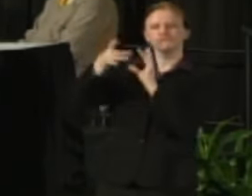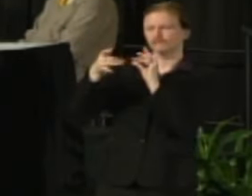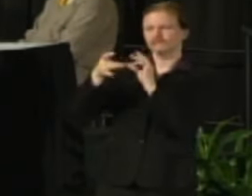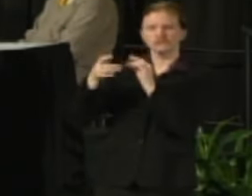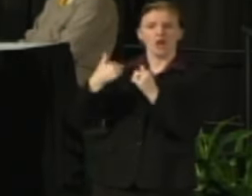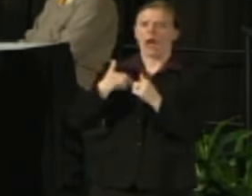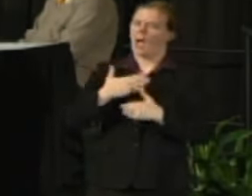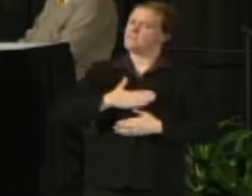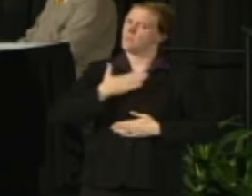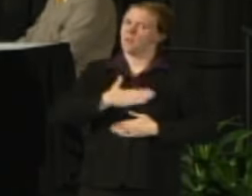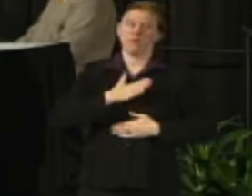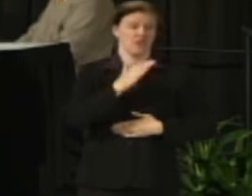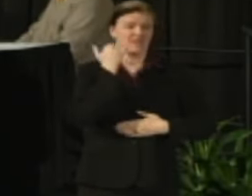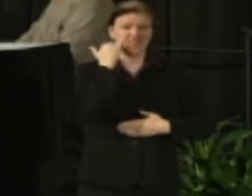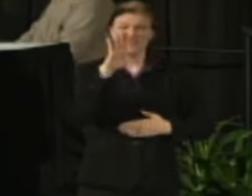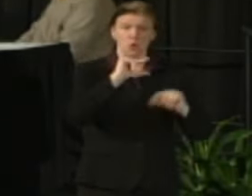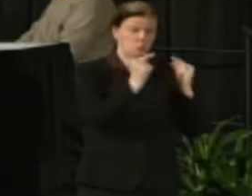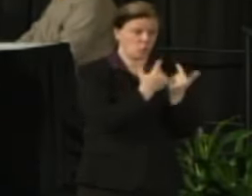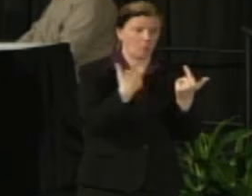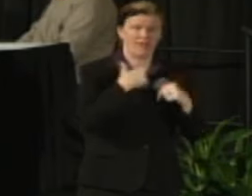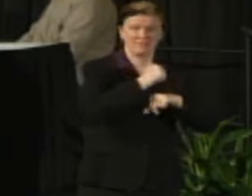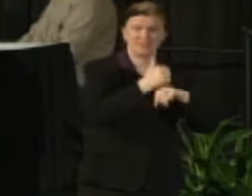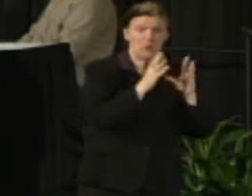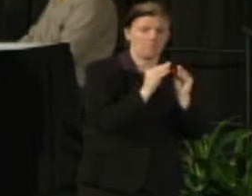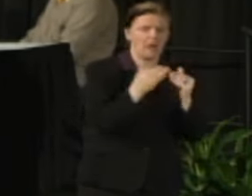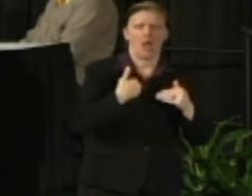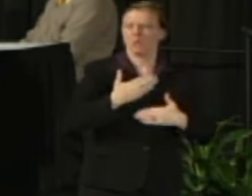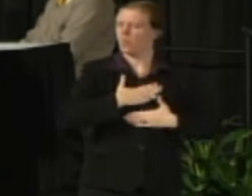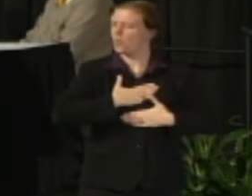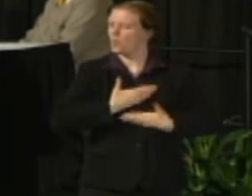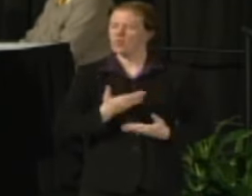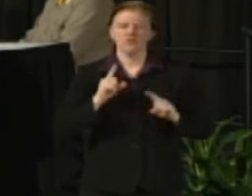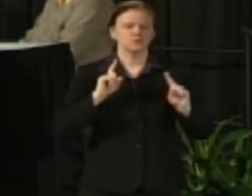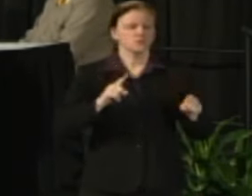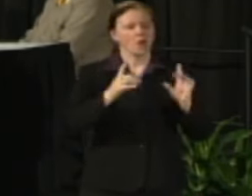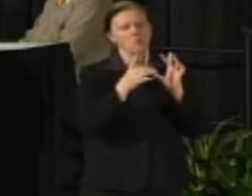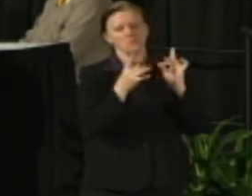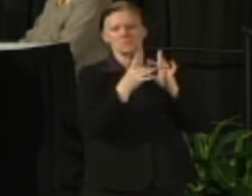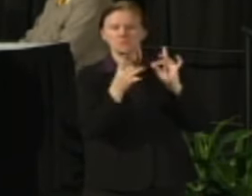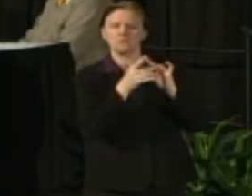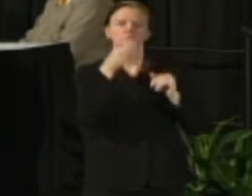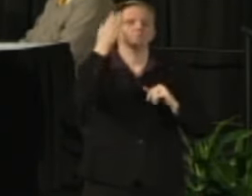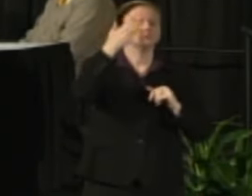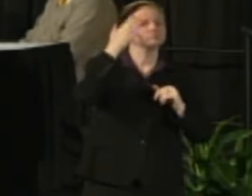and share information and have dialogue about where we are and seek the input and counsel